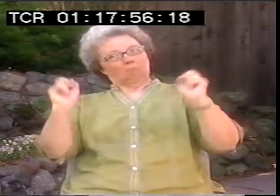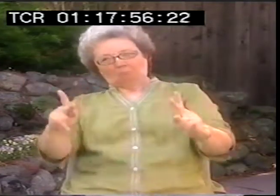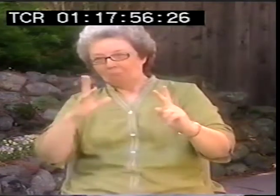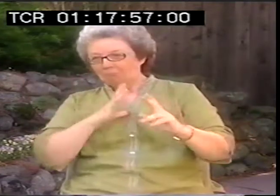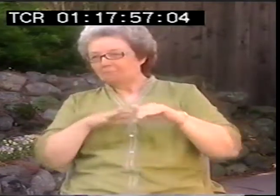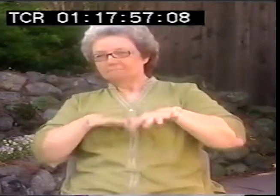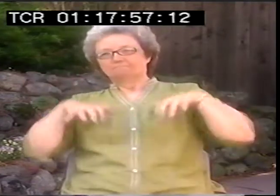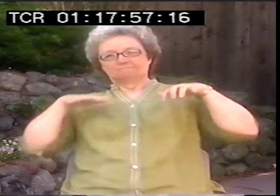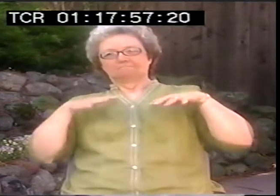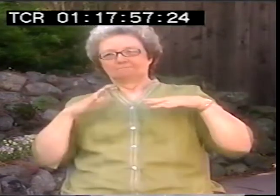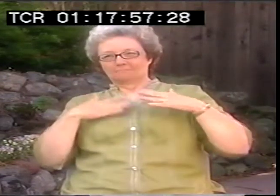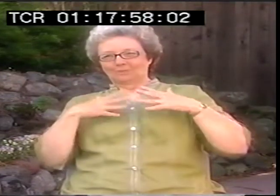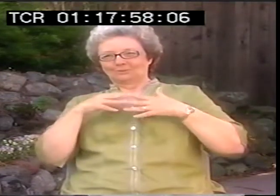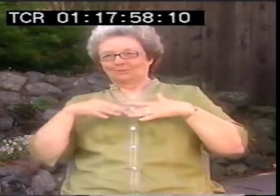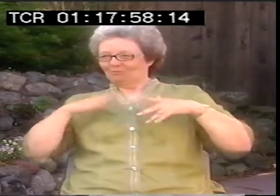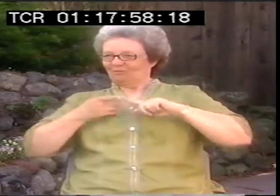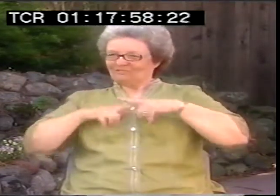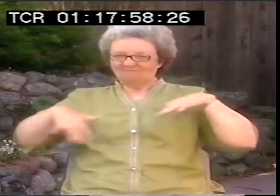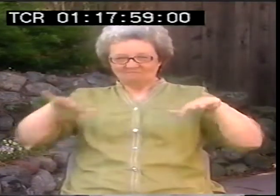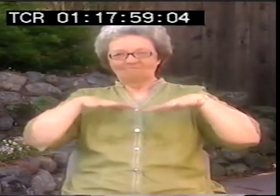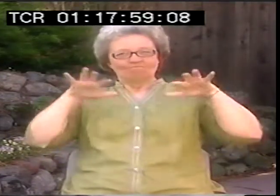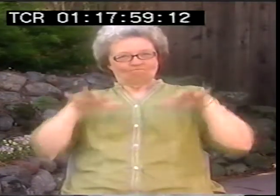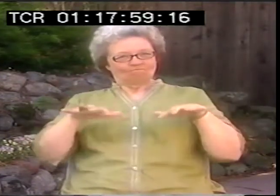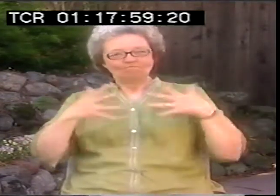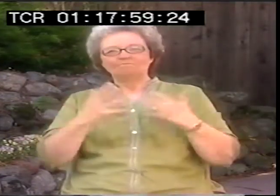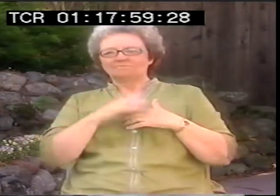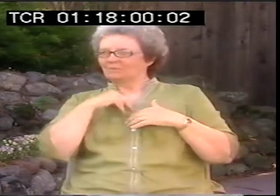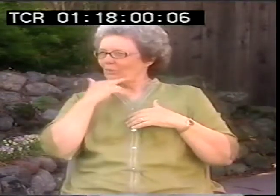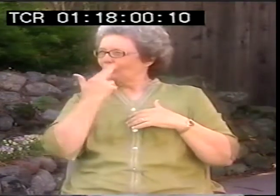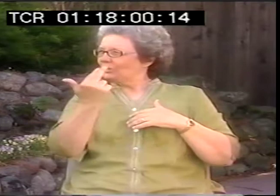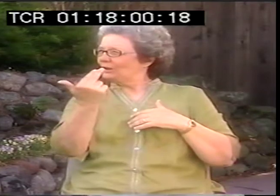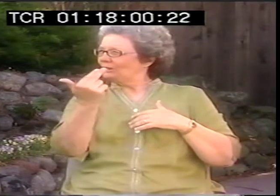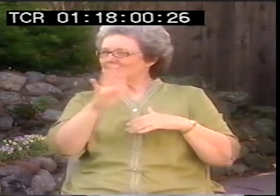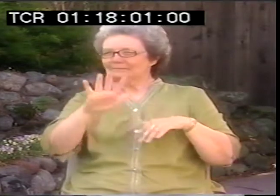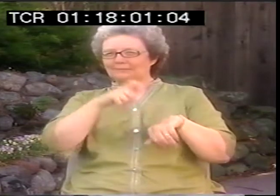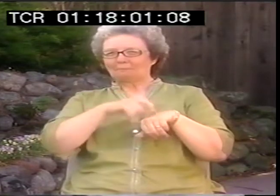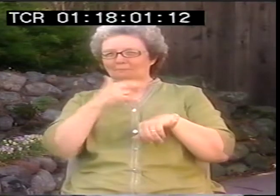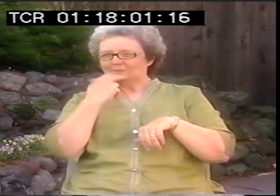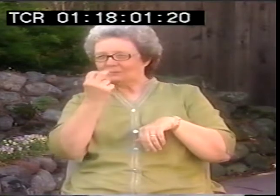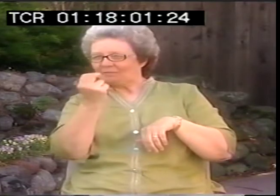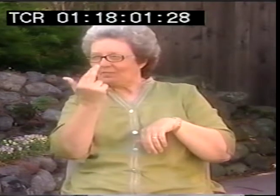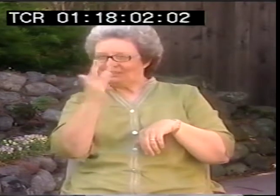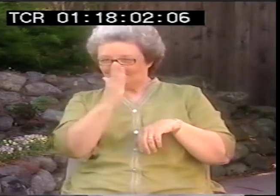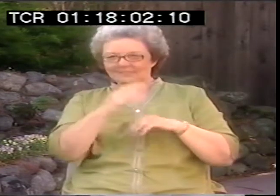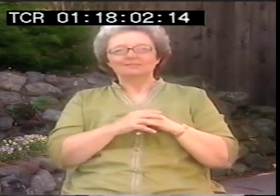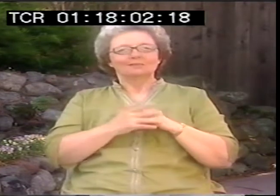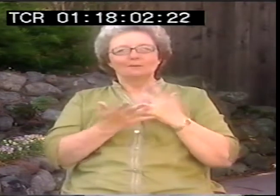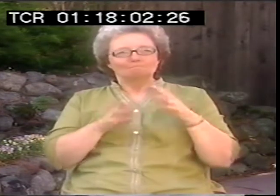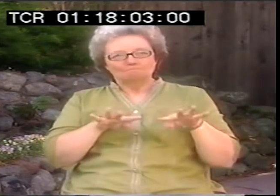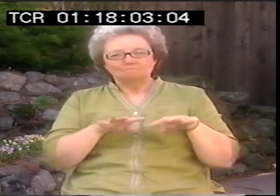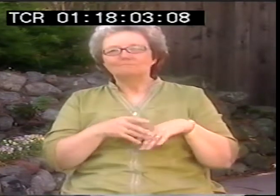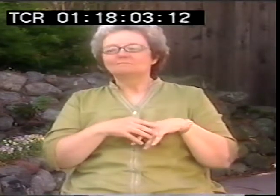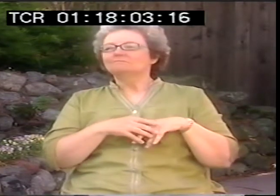to have some instruction in poetry, have a whole class. So I thought, why not? I joined. A lot of my friends and I went.